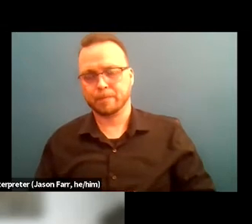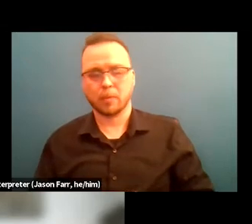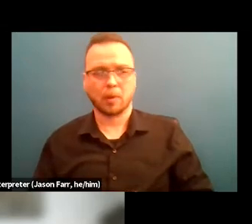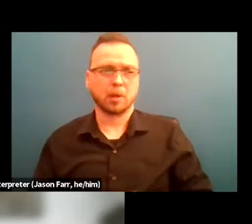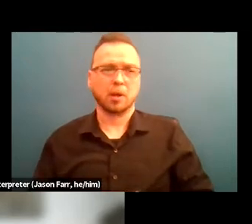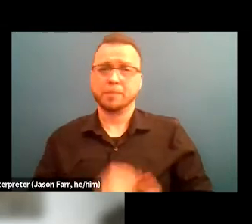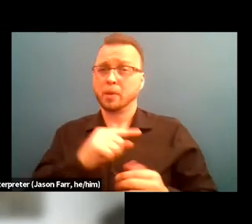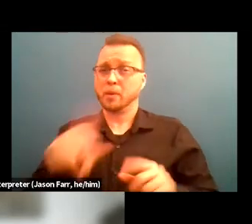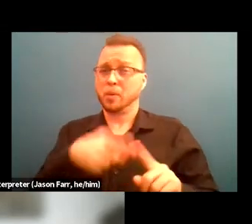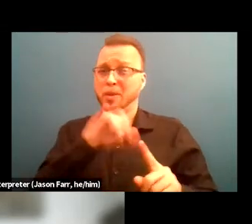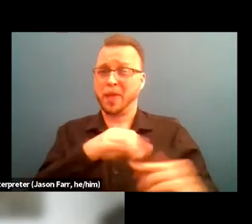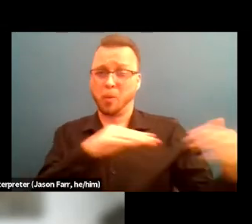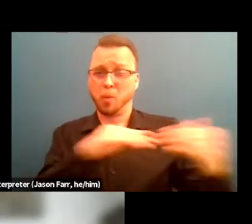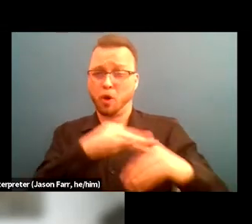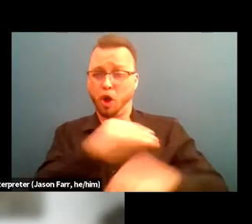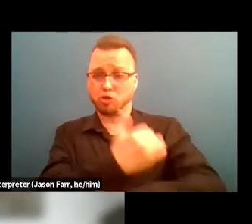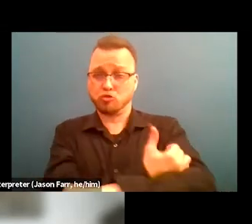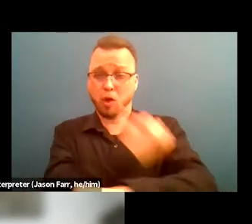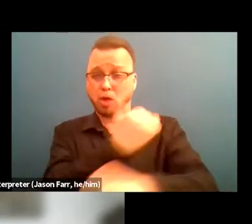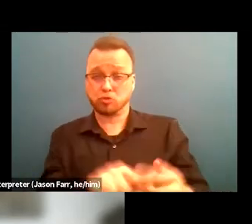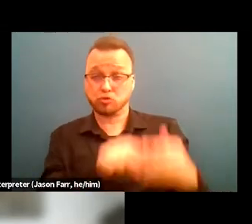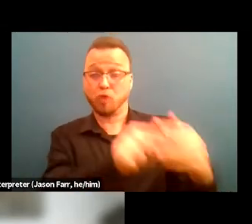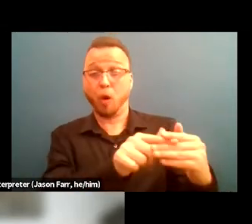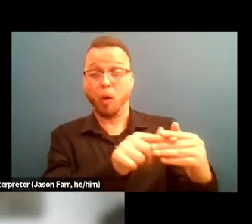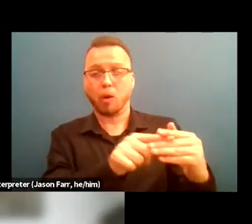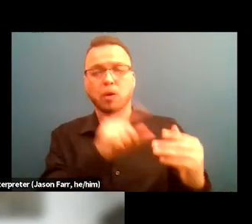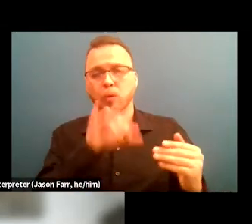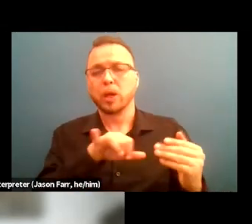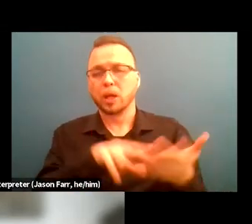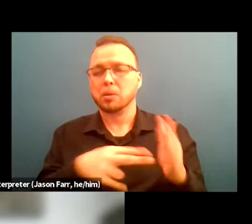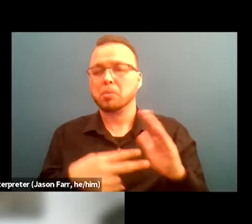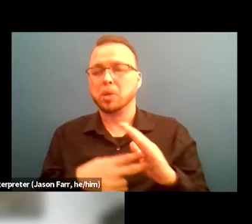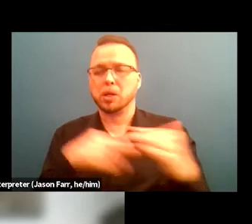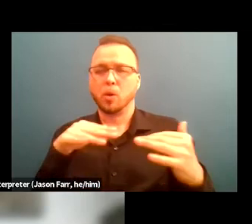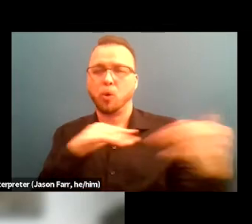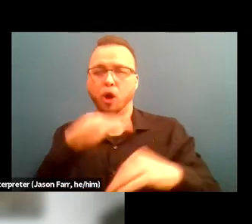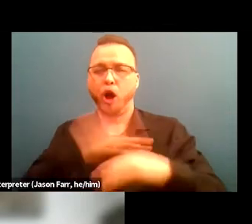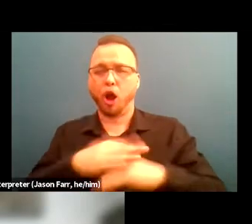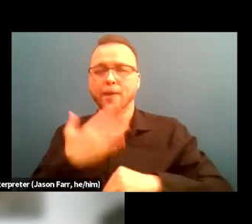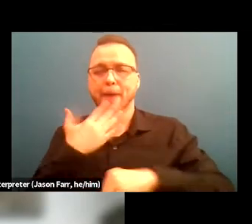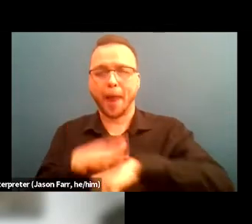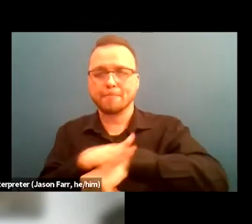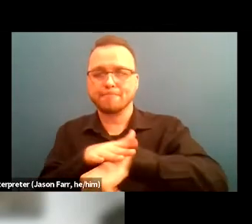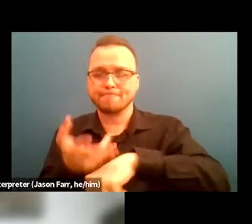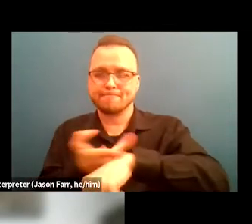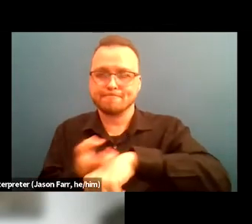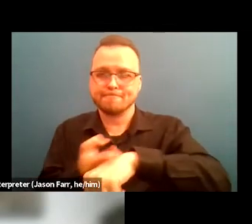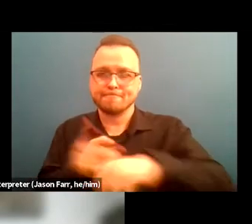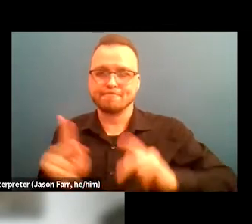And when that war on drugs enacted, it was basically a war on melanated folks. And that's my opinion, but that's what I think